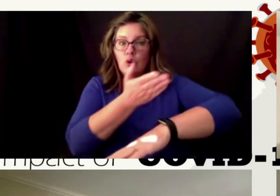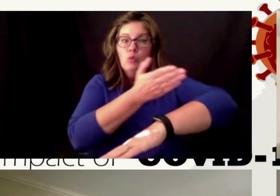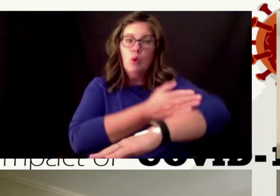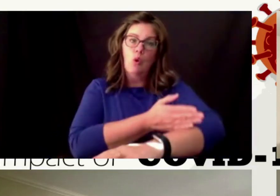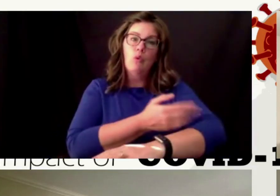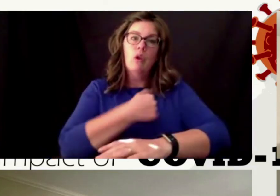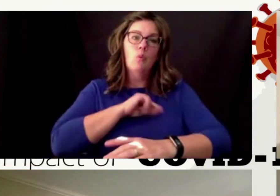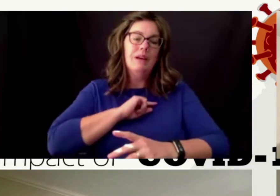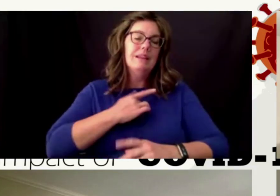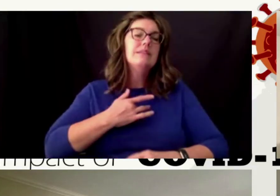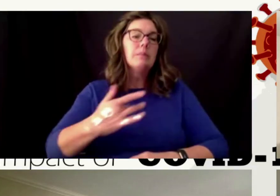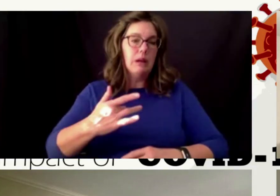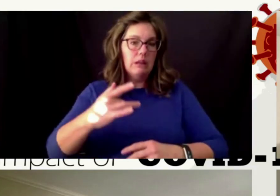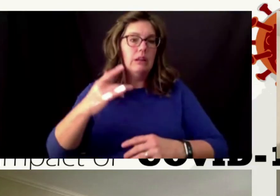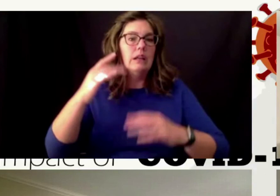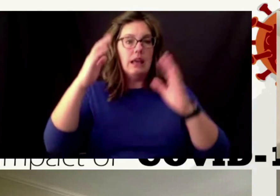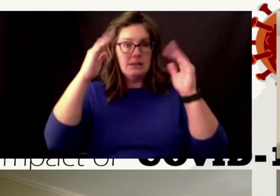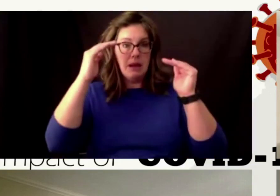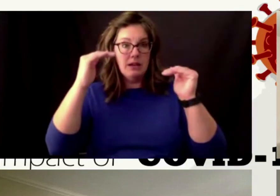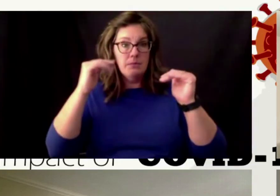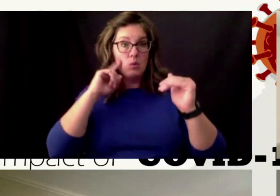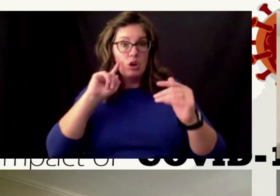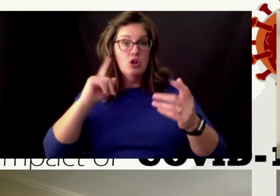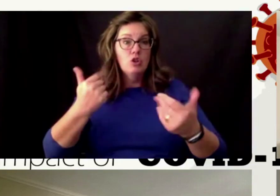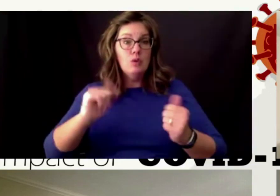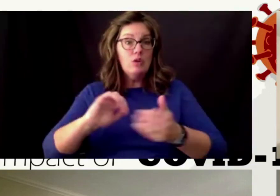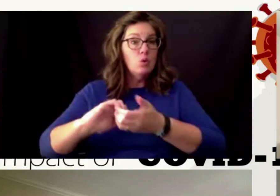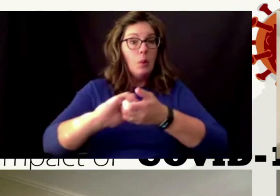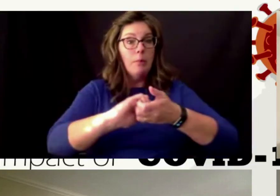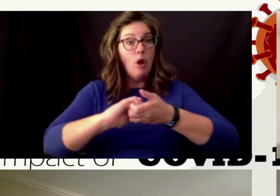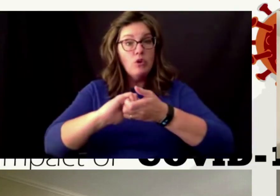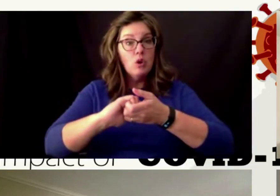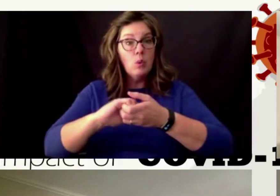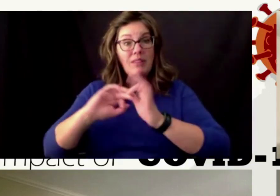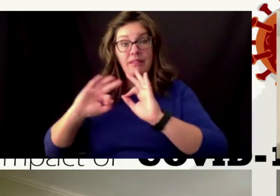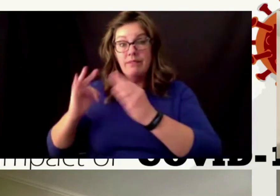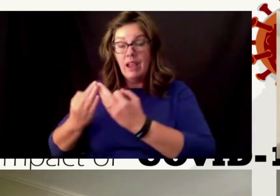what we're doing is we're trying to partner with families and say unfortunately in this pandemic